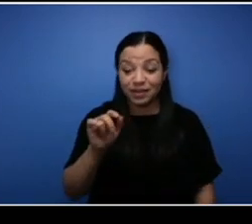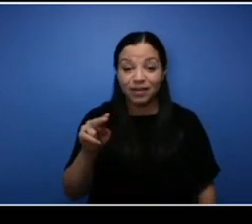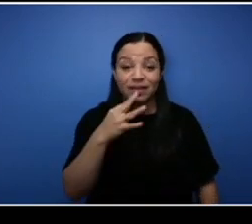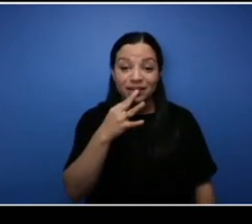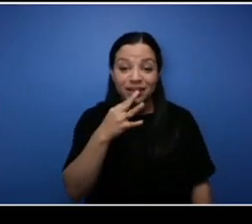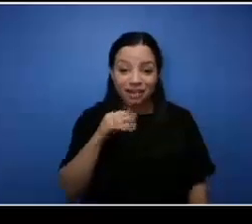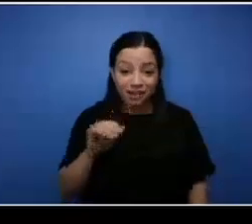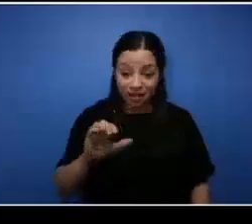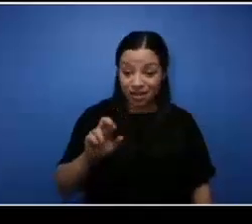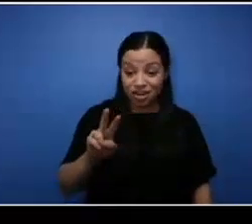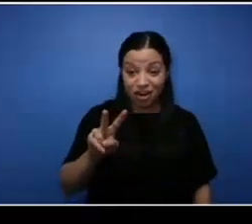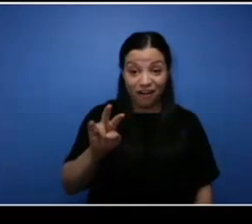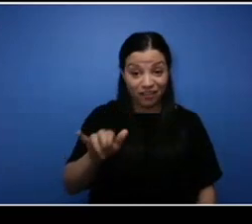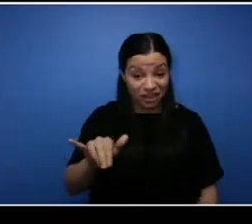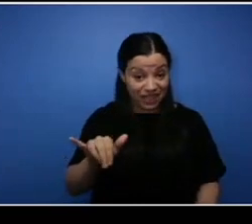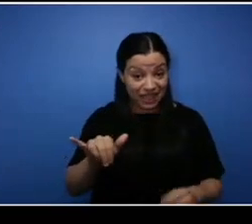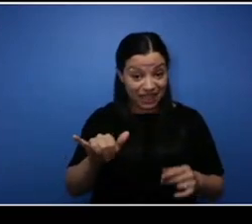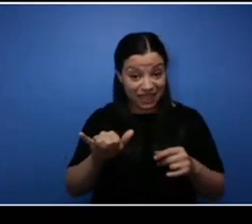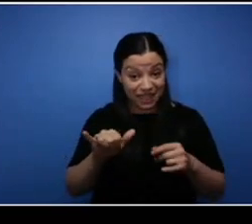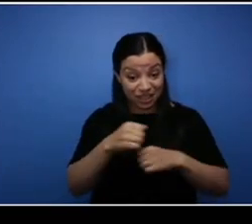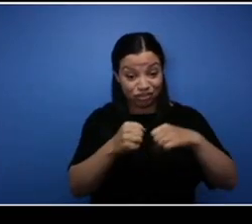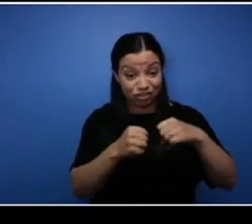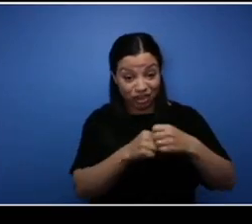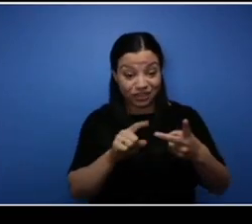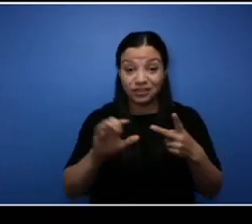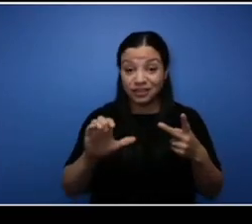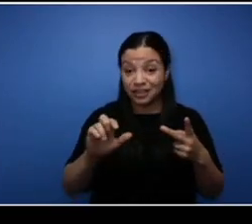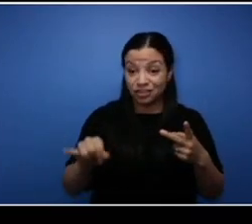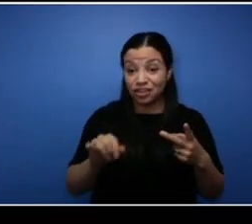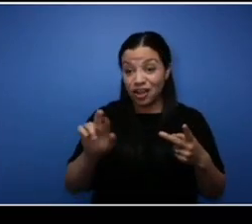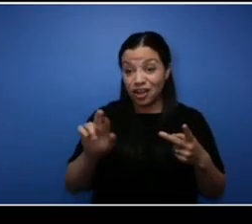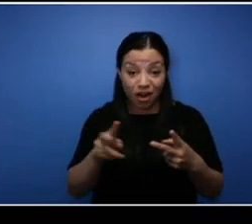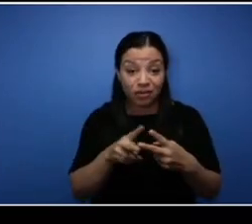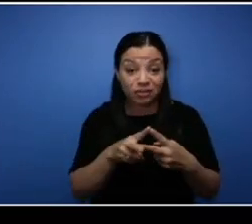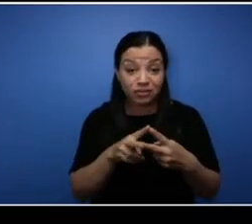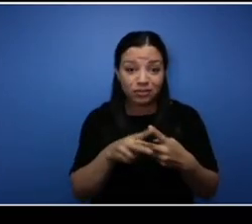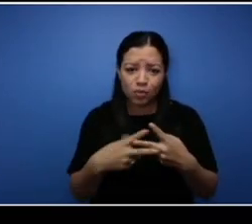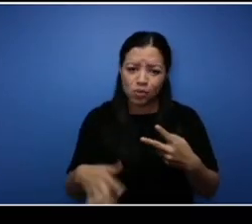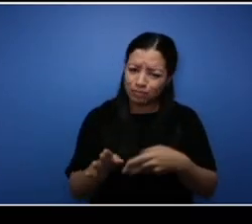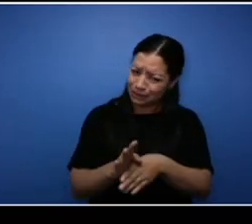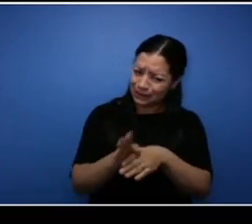and CGR, we were we were busy like um commercial kind of slowed down because a lot of the government